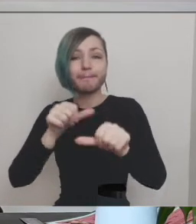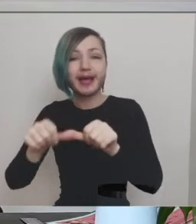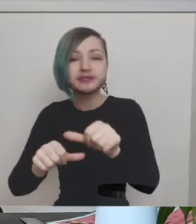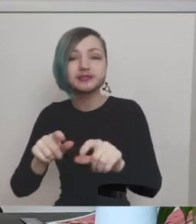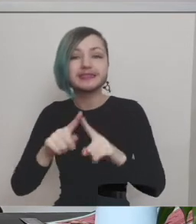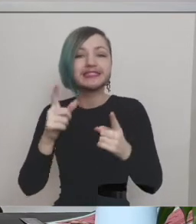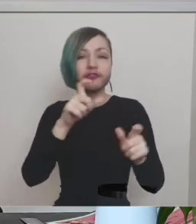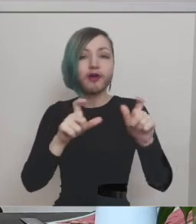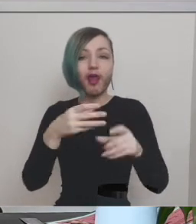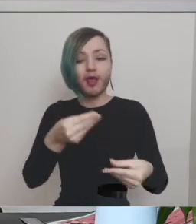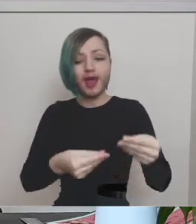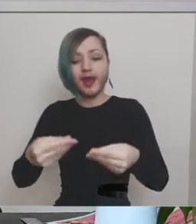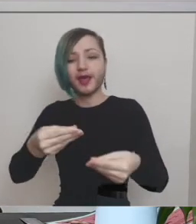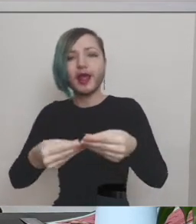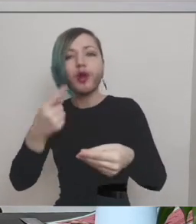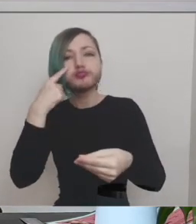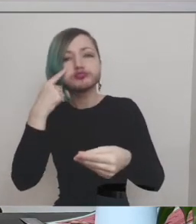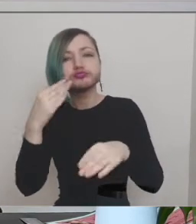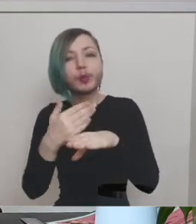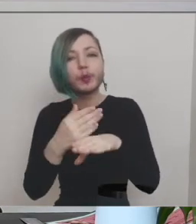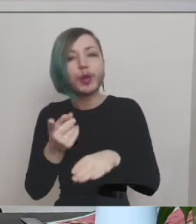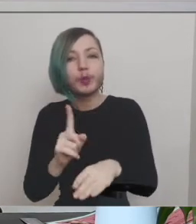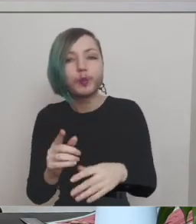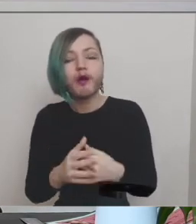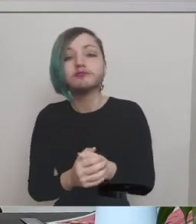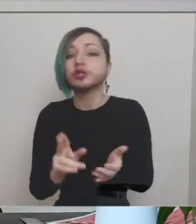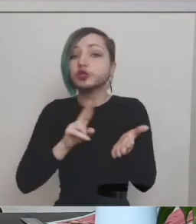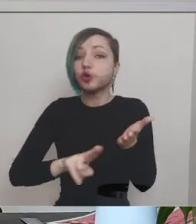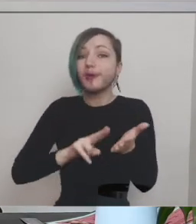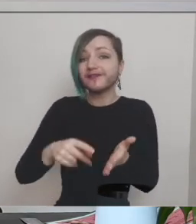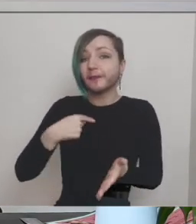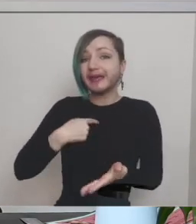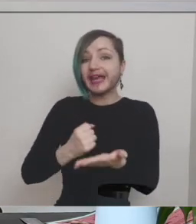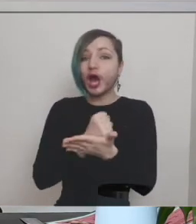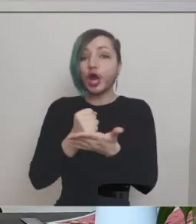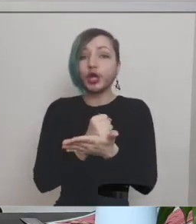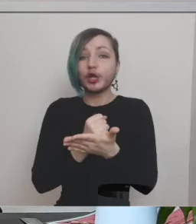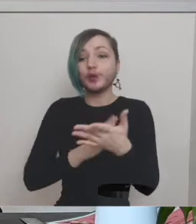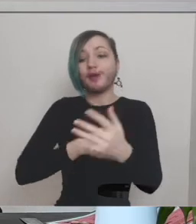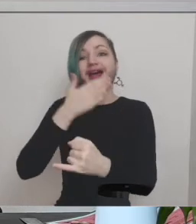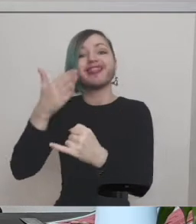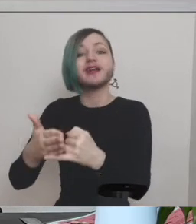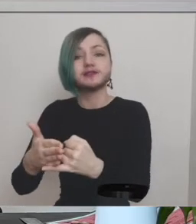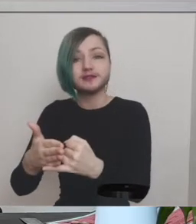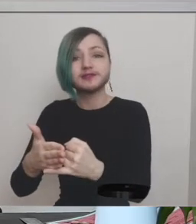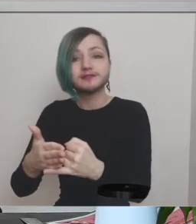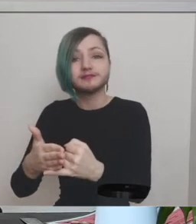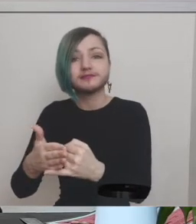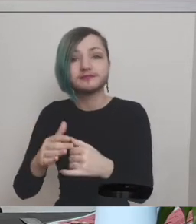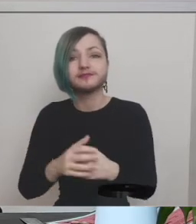and just see what works I tend not to glue until the last minute so I like positioning everything